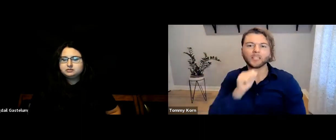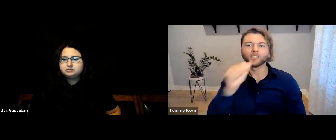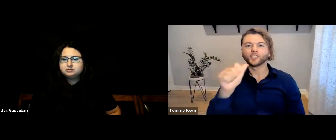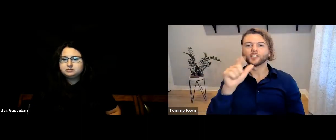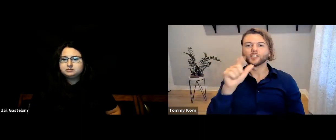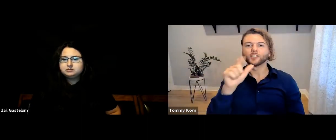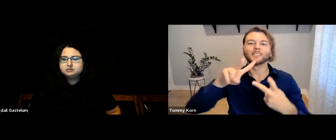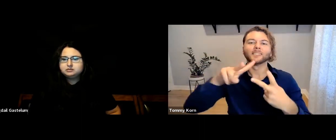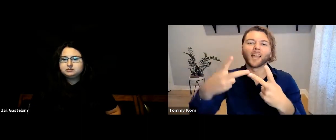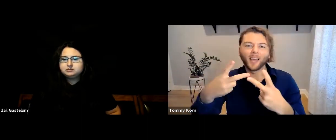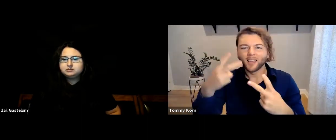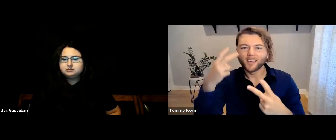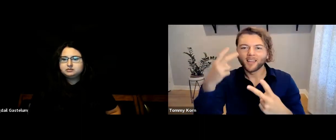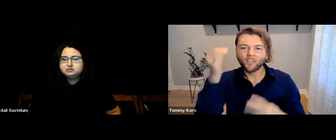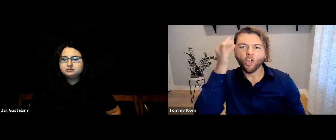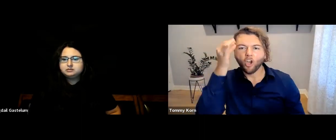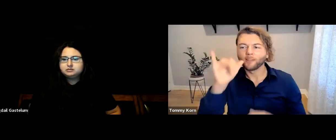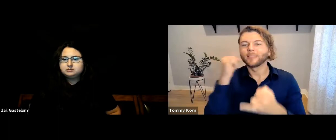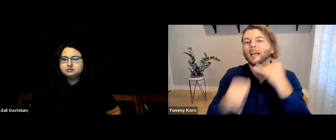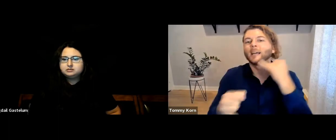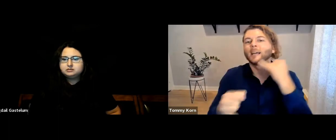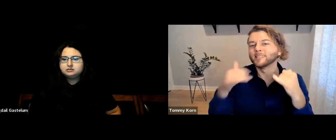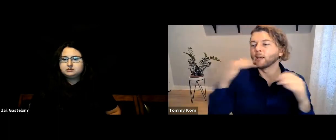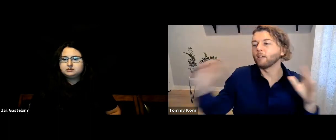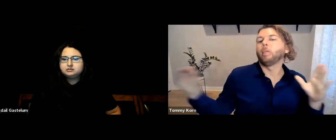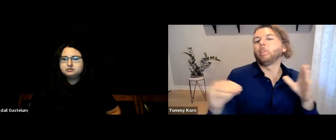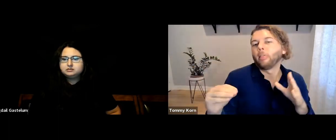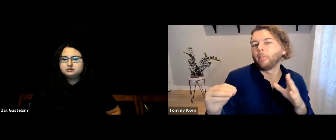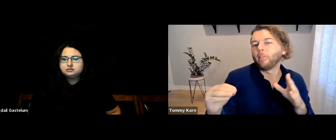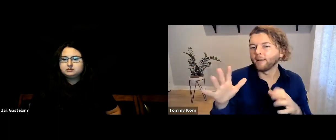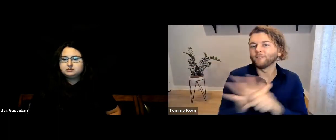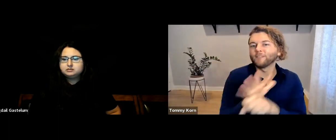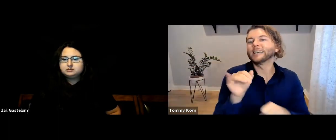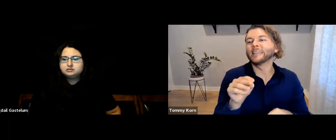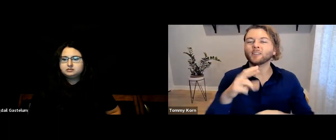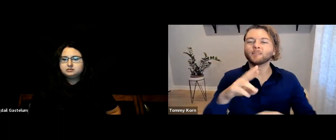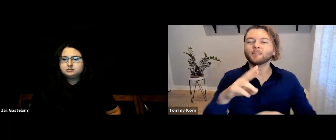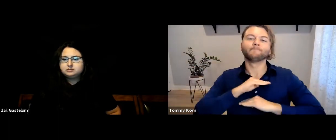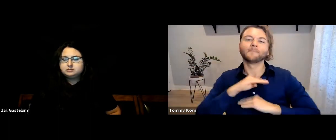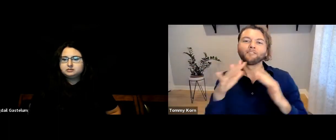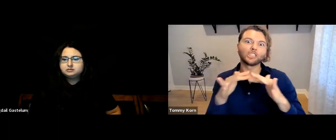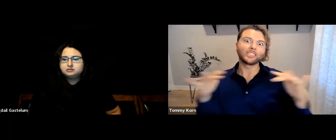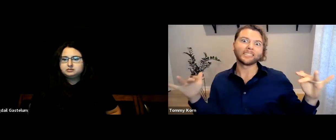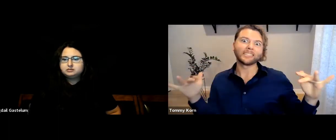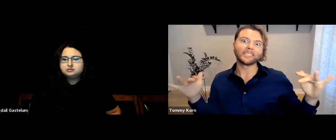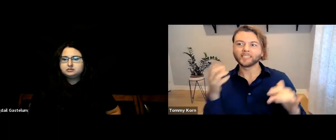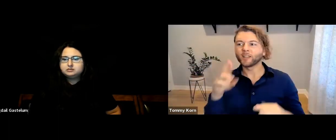Deaf employees should not be second-thought or just to fill some sort of diversity quota